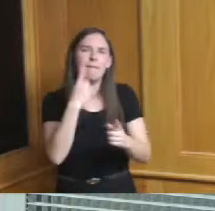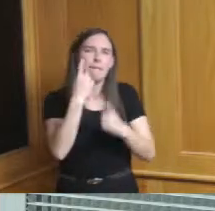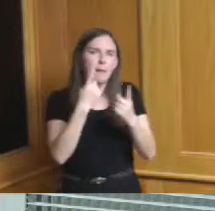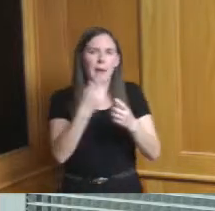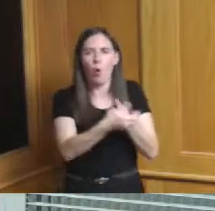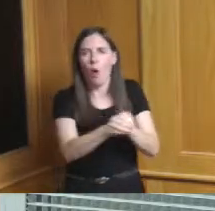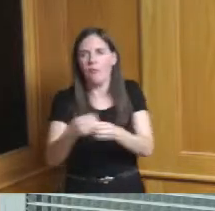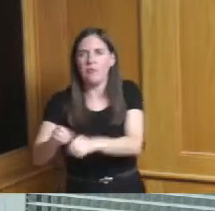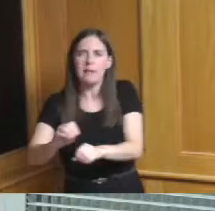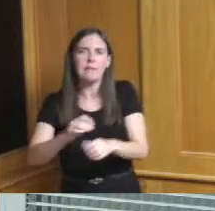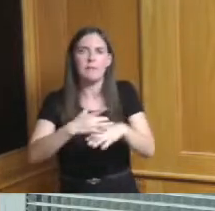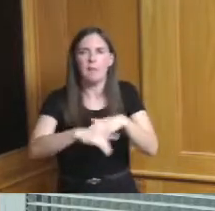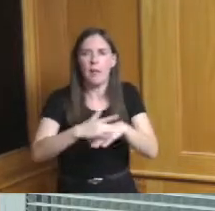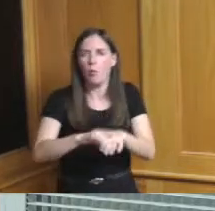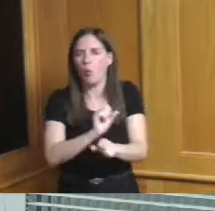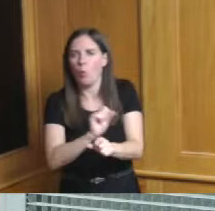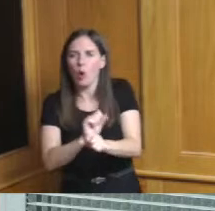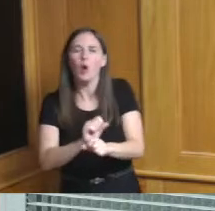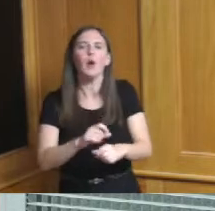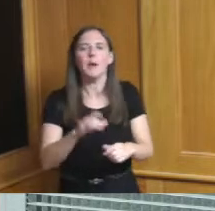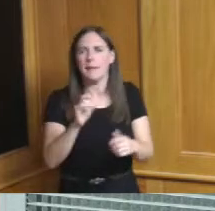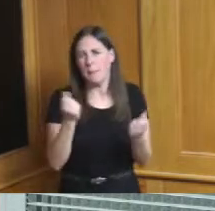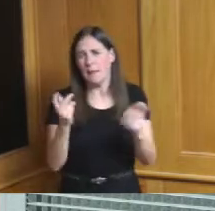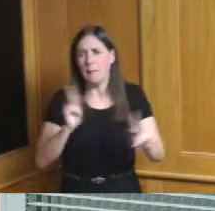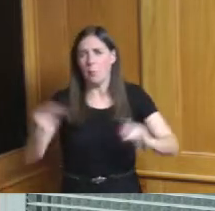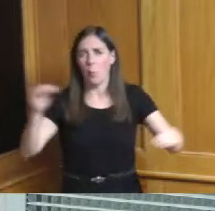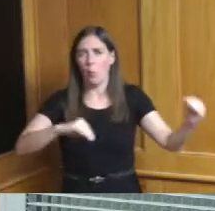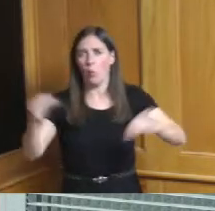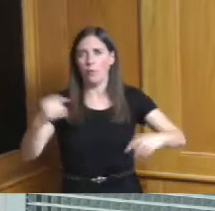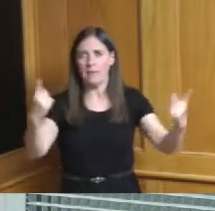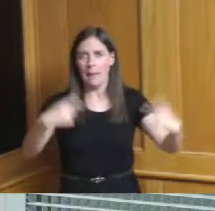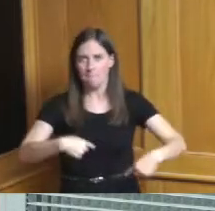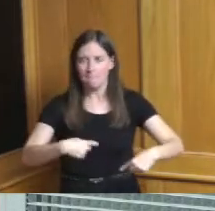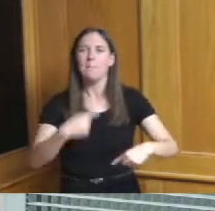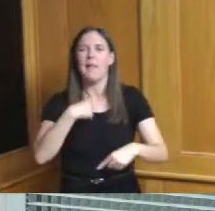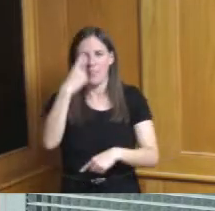those have moved into the community so I think that's helped to bring some of that income level